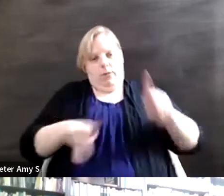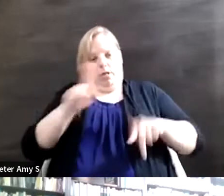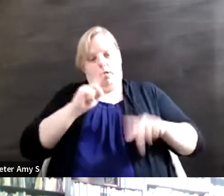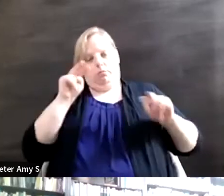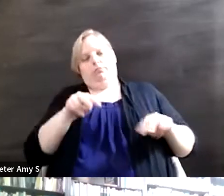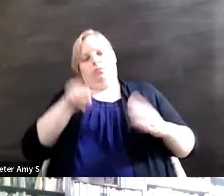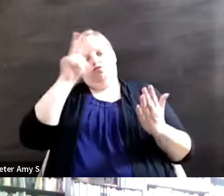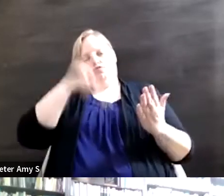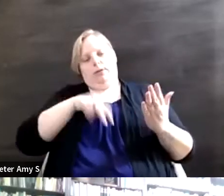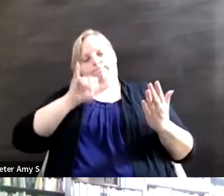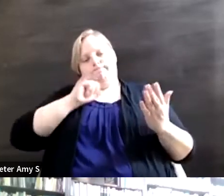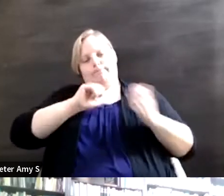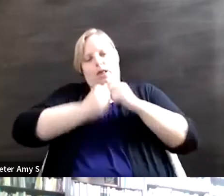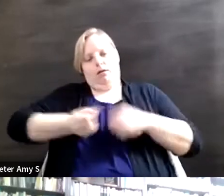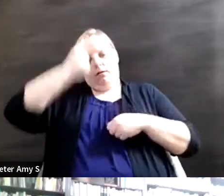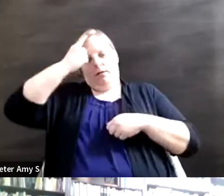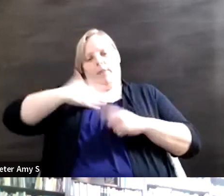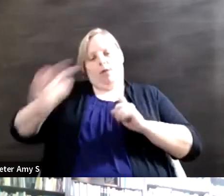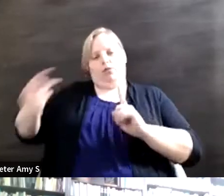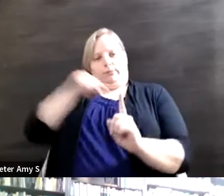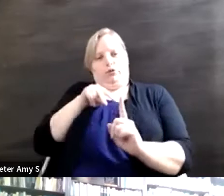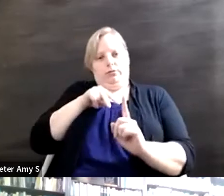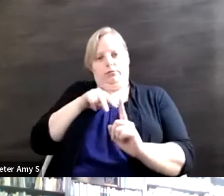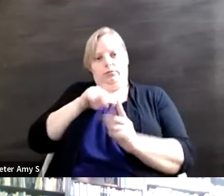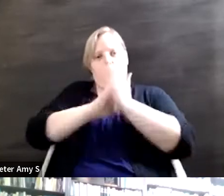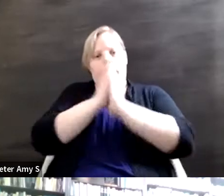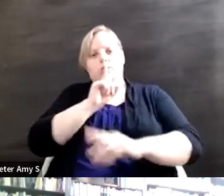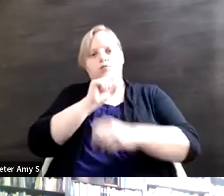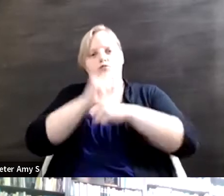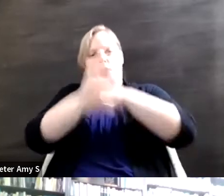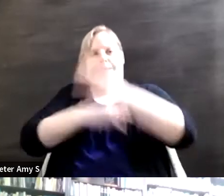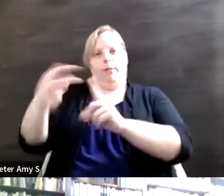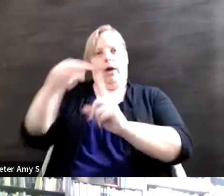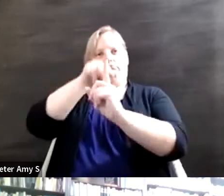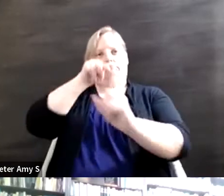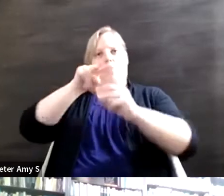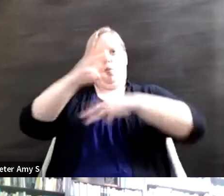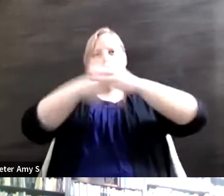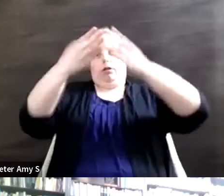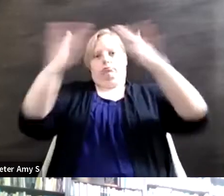and create and roll into this reality as how we see the world and so when there's a a group